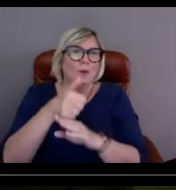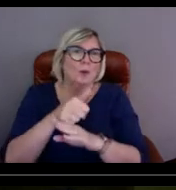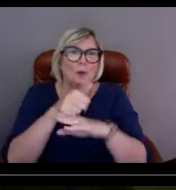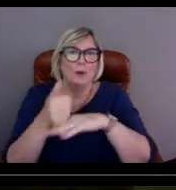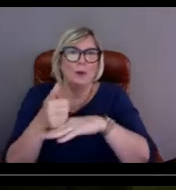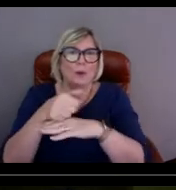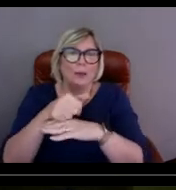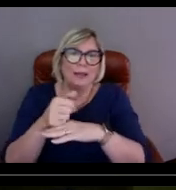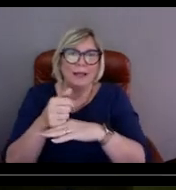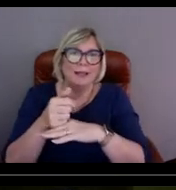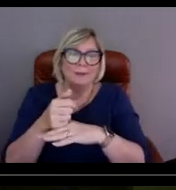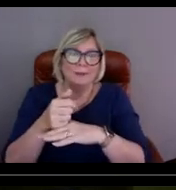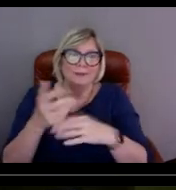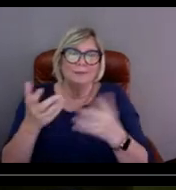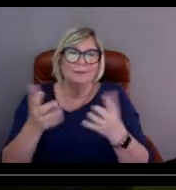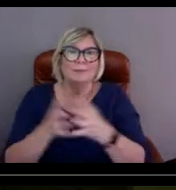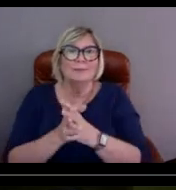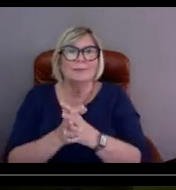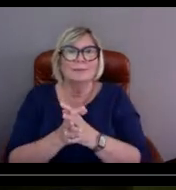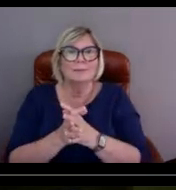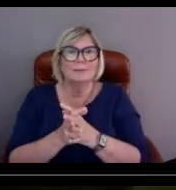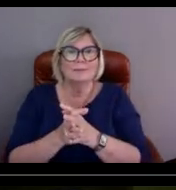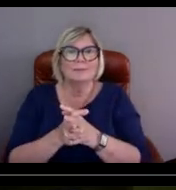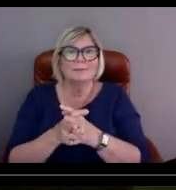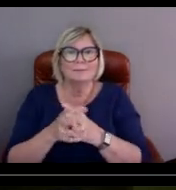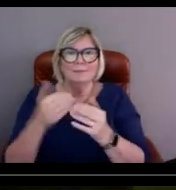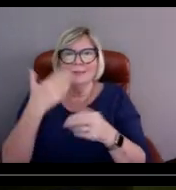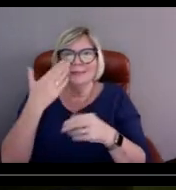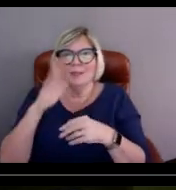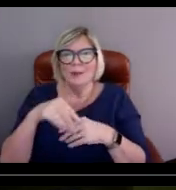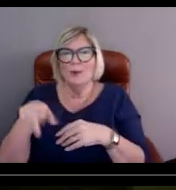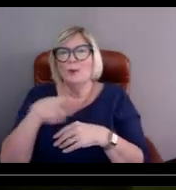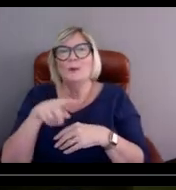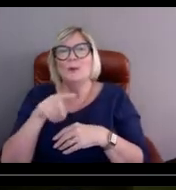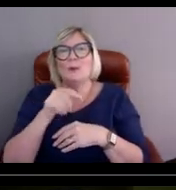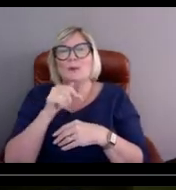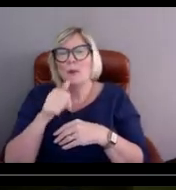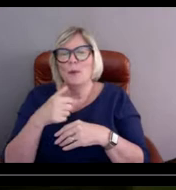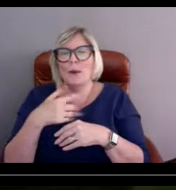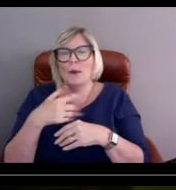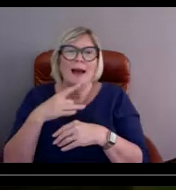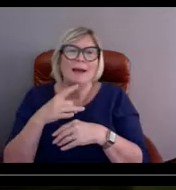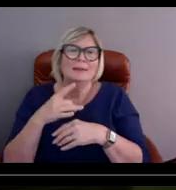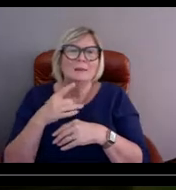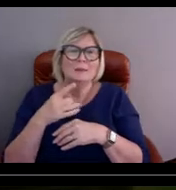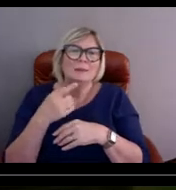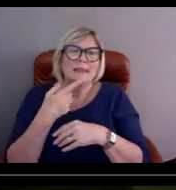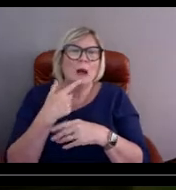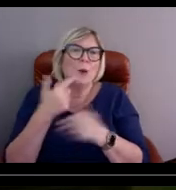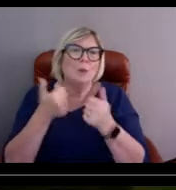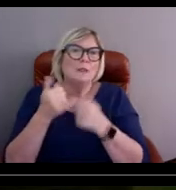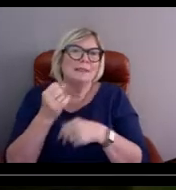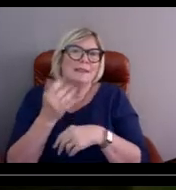All right, well I know you guys probably don't like to play favorites, but everyone wants to know if you have a favorite buoy.